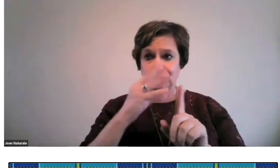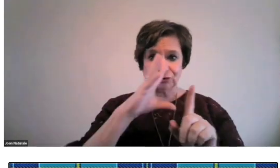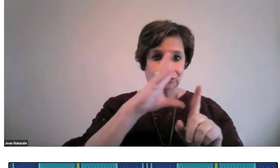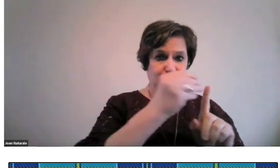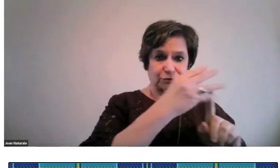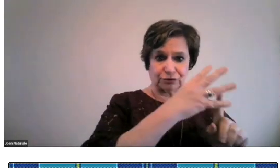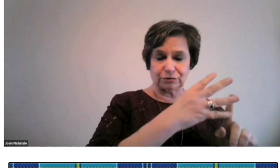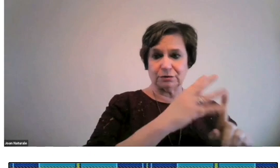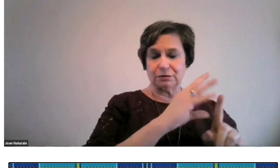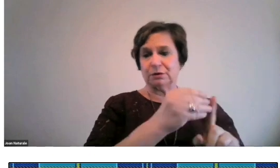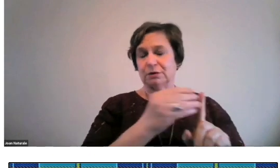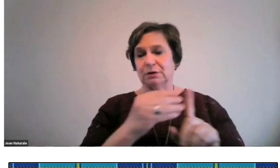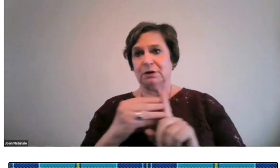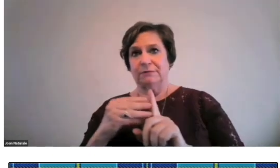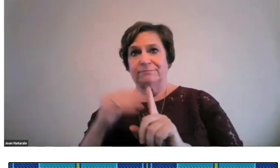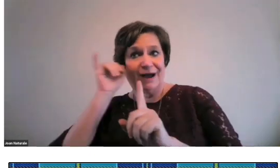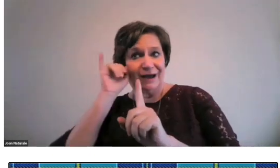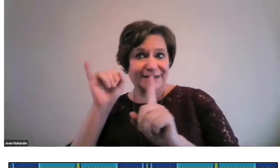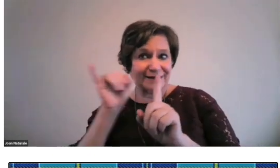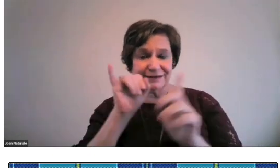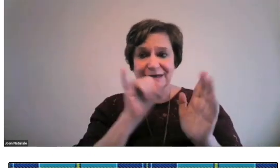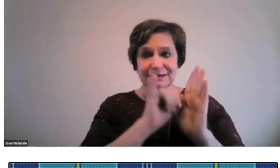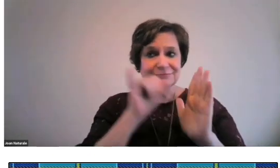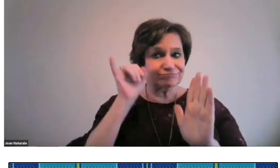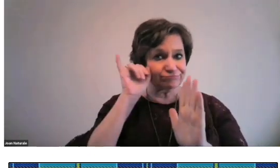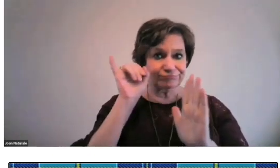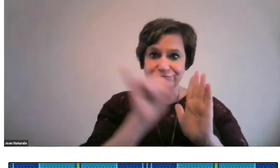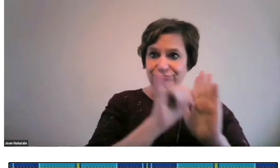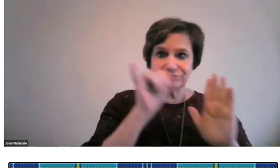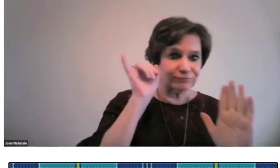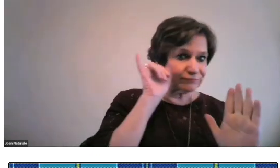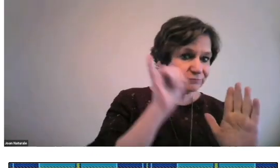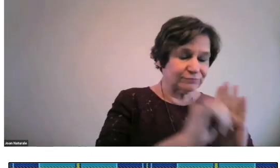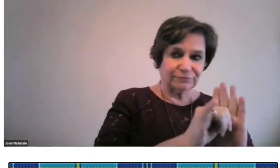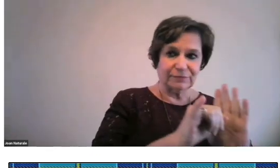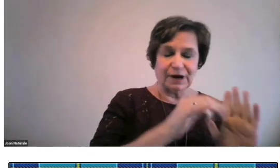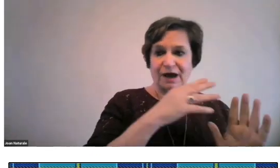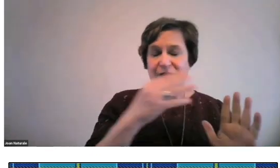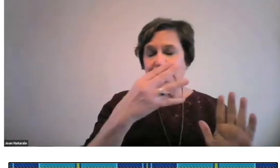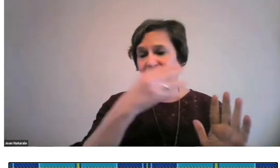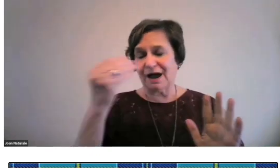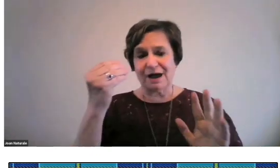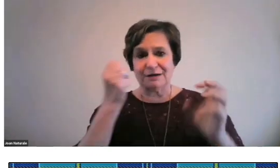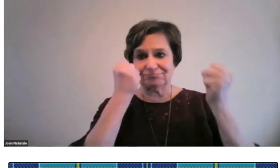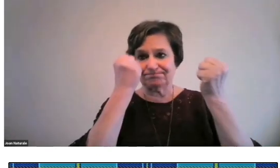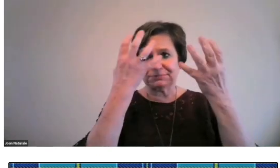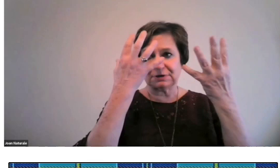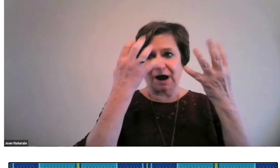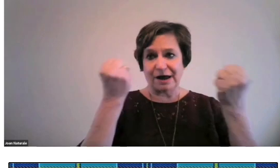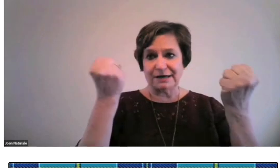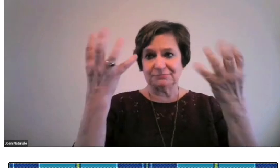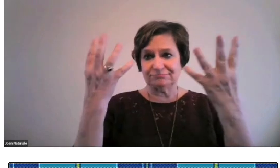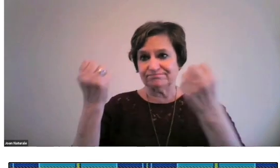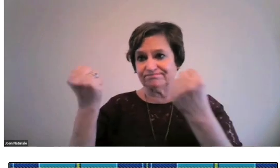of diverse cultures, identities, and sign languages.